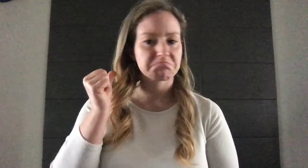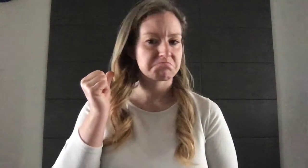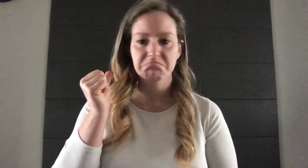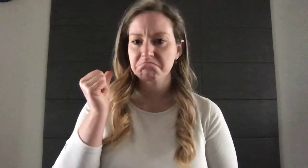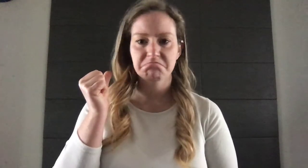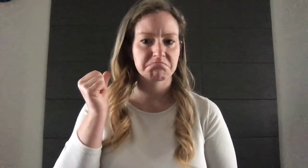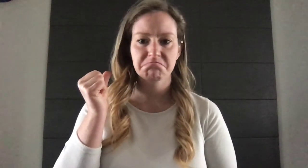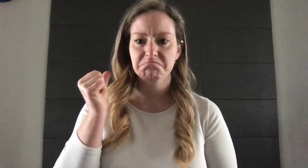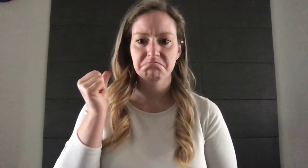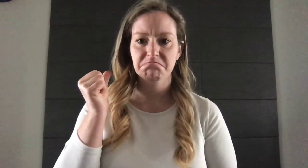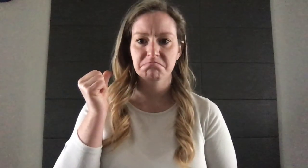WONT/WILL-NOT